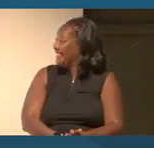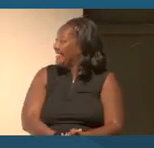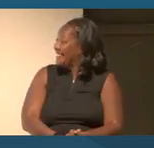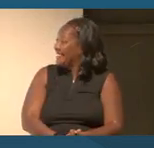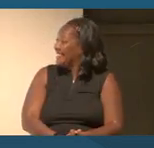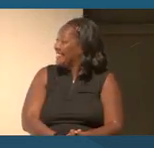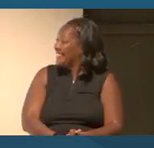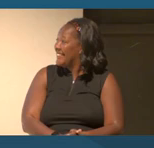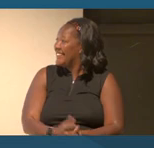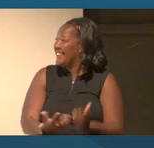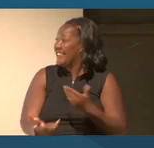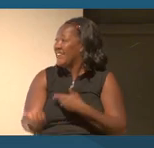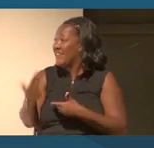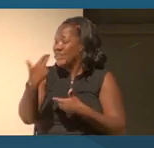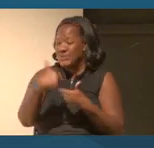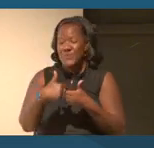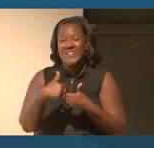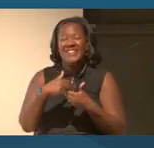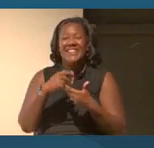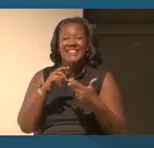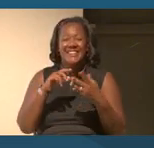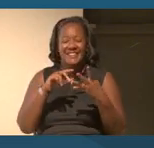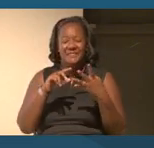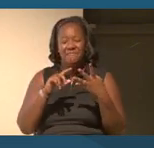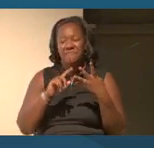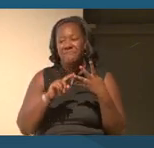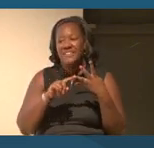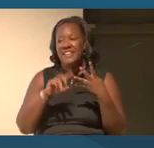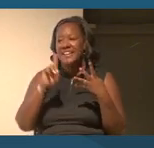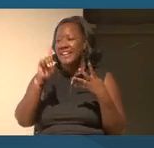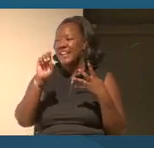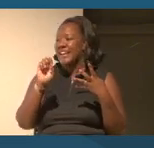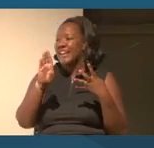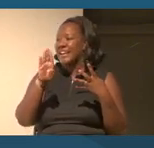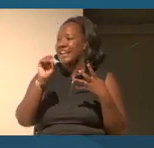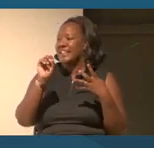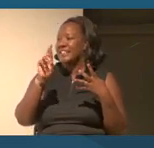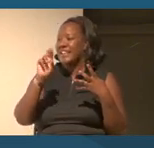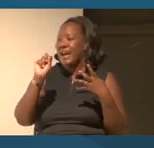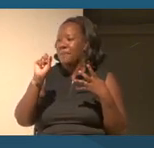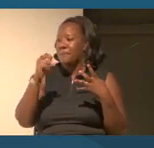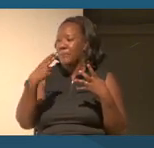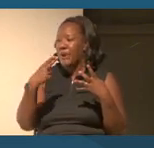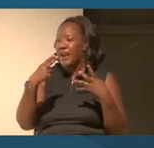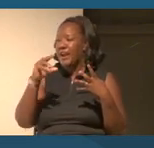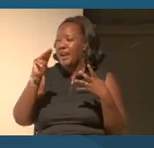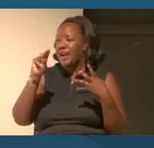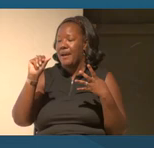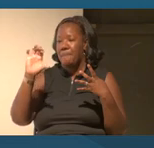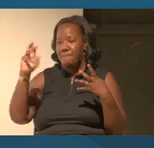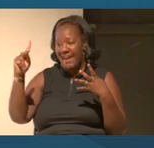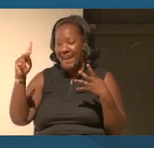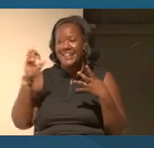Joining her is also our esteemed colleague, Dr Deborah Mack, who is the director of Our